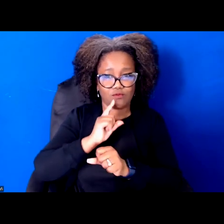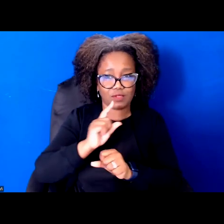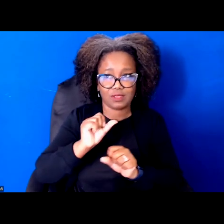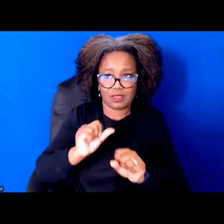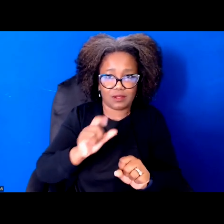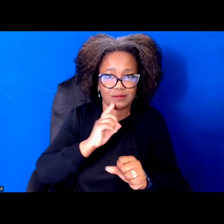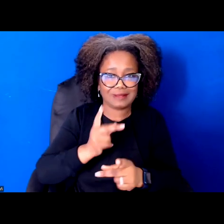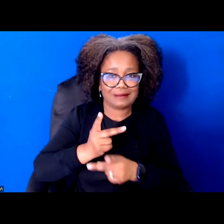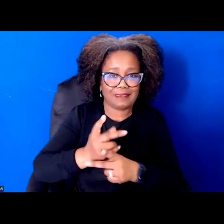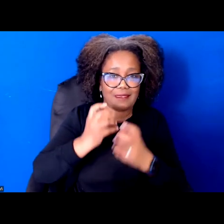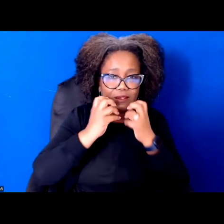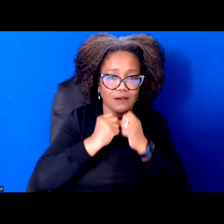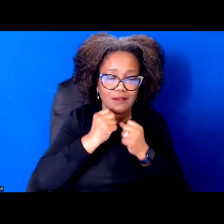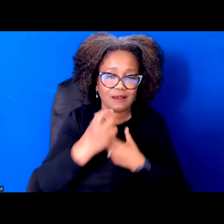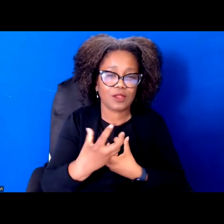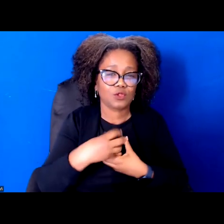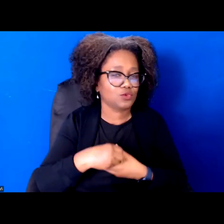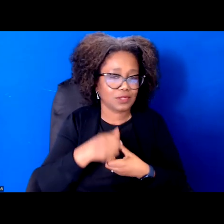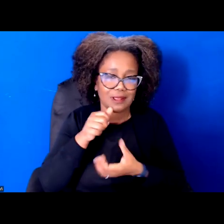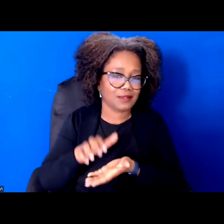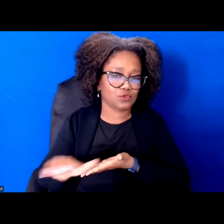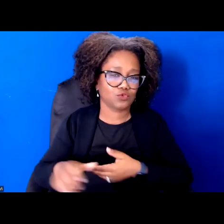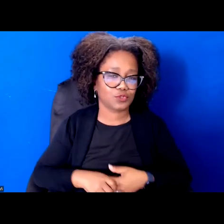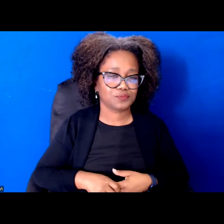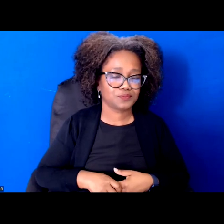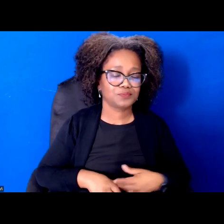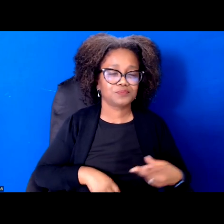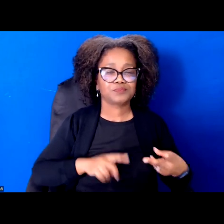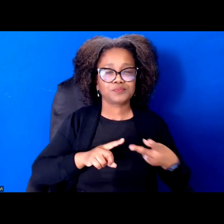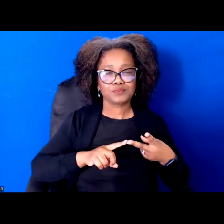The second way that I think that shows up is in how how we fight and build power.